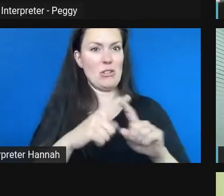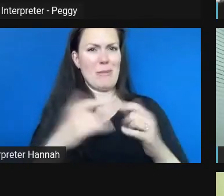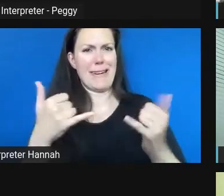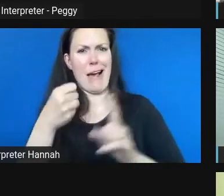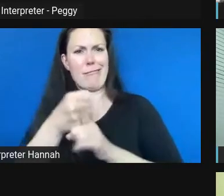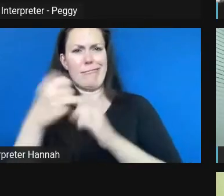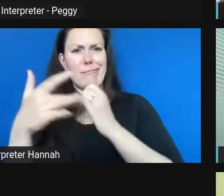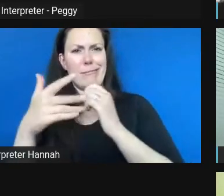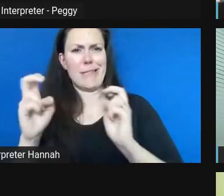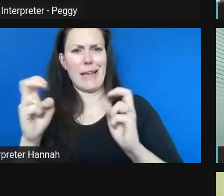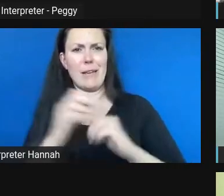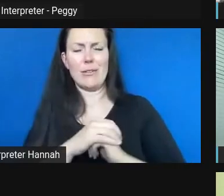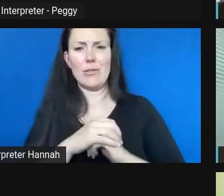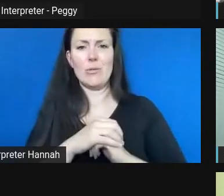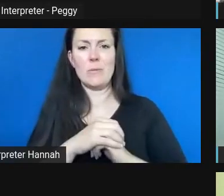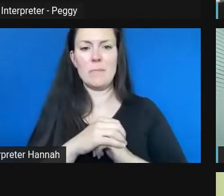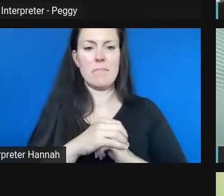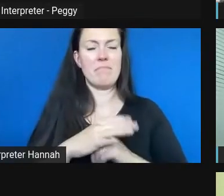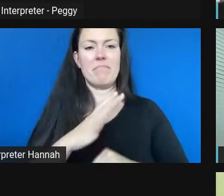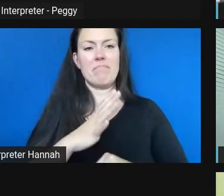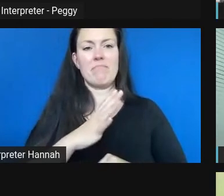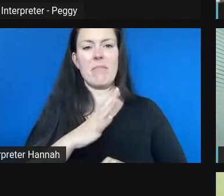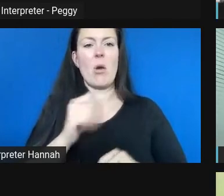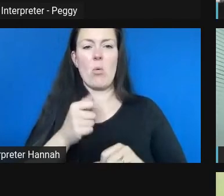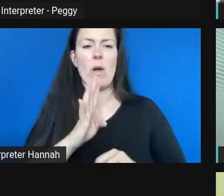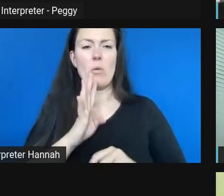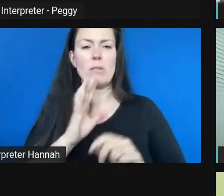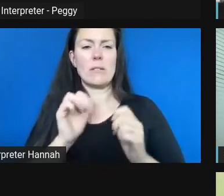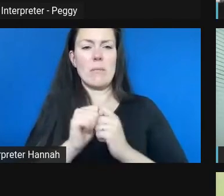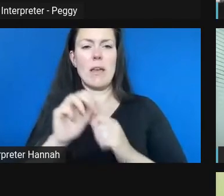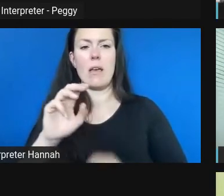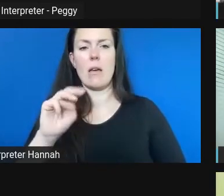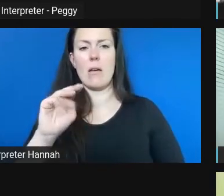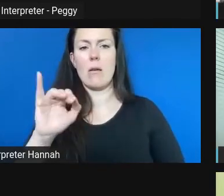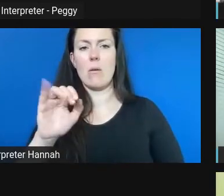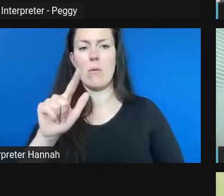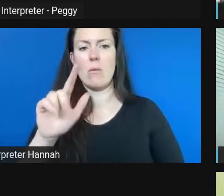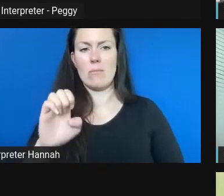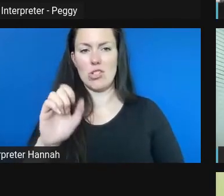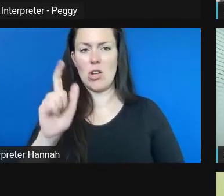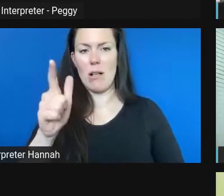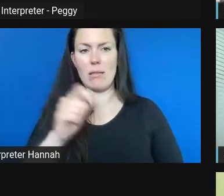after today's session, and for -- I believe the question was really about